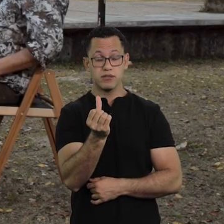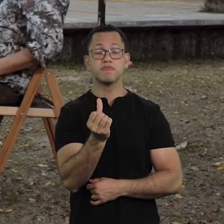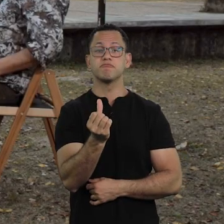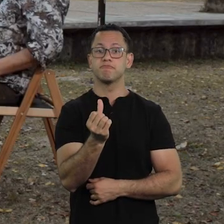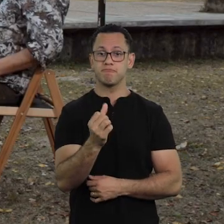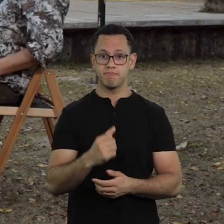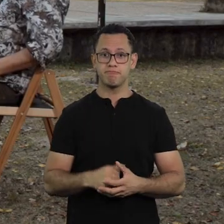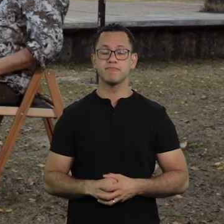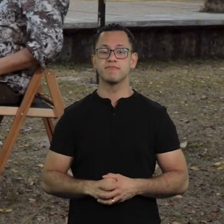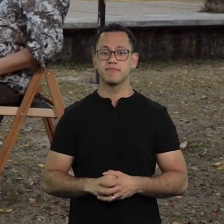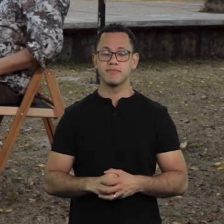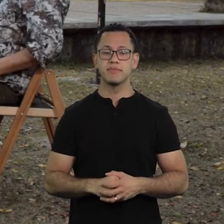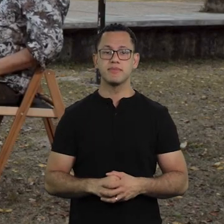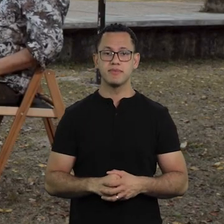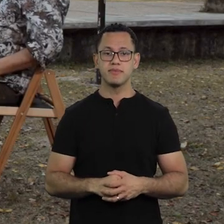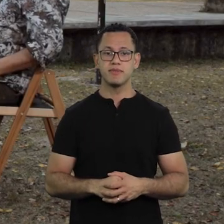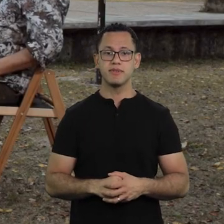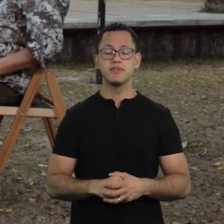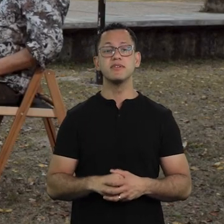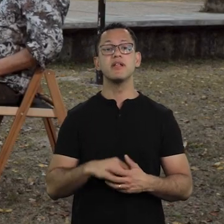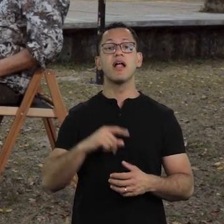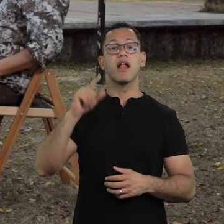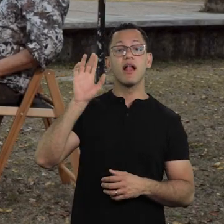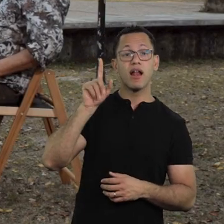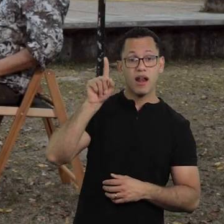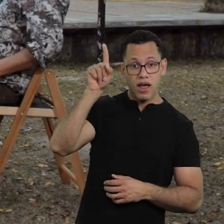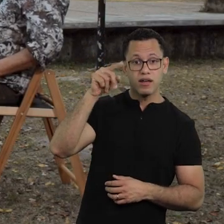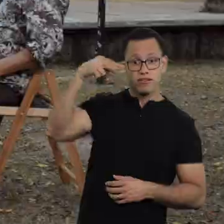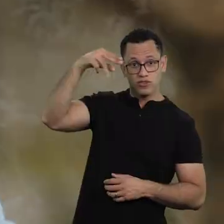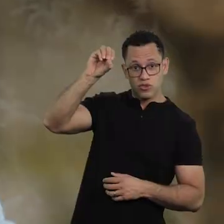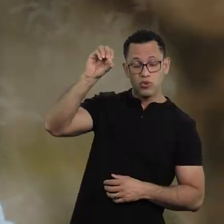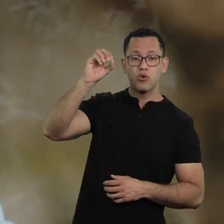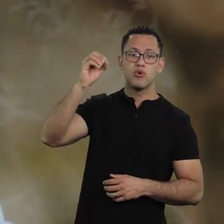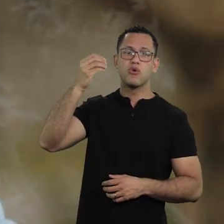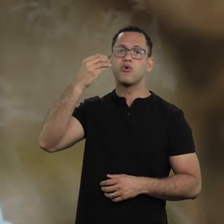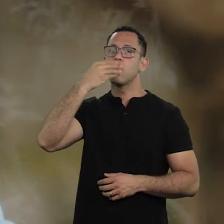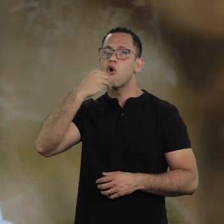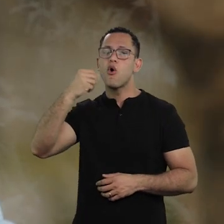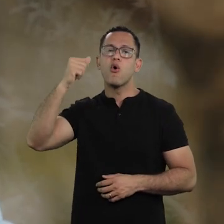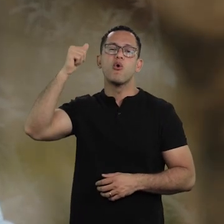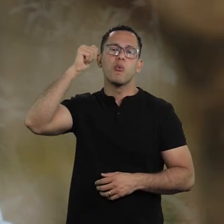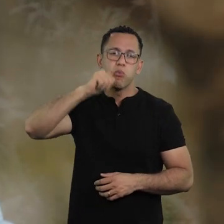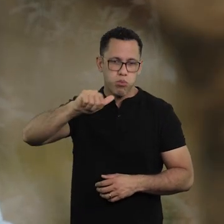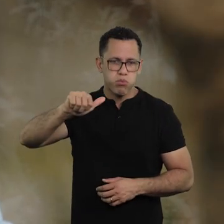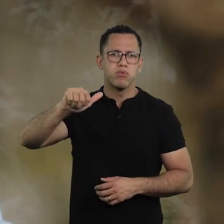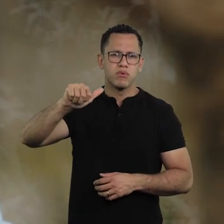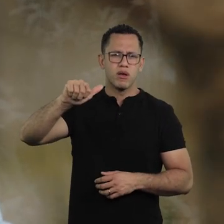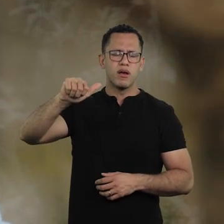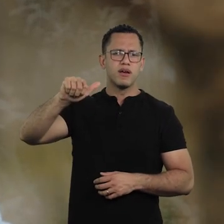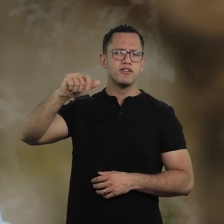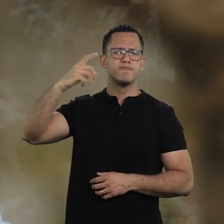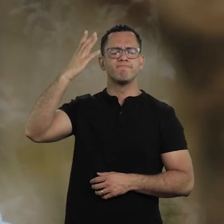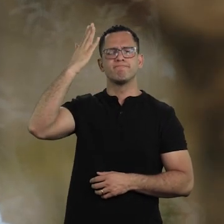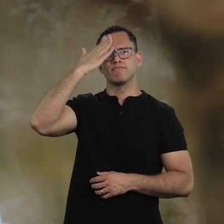Northeast people have had this notion of finitude